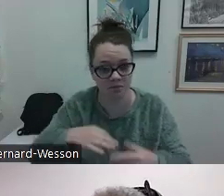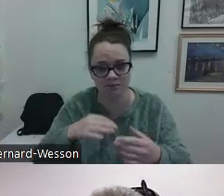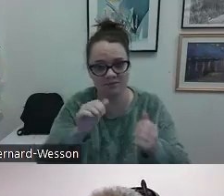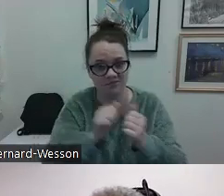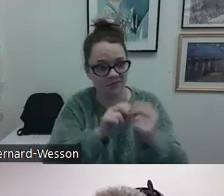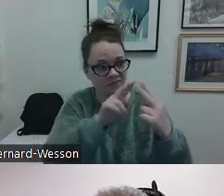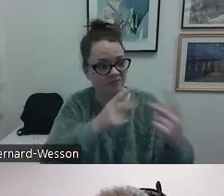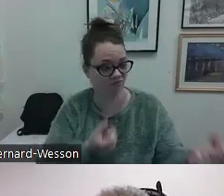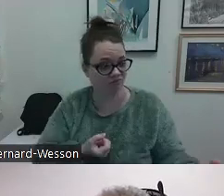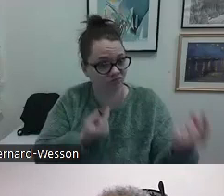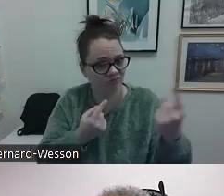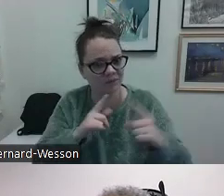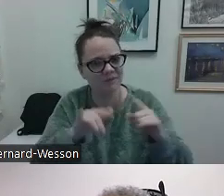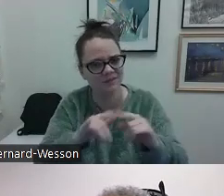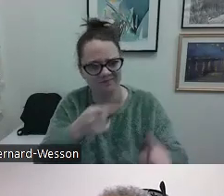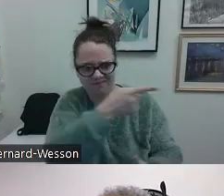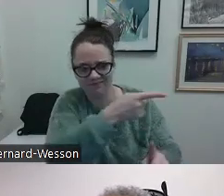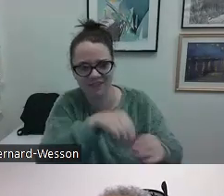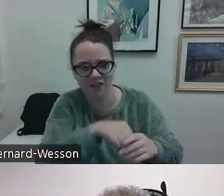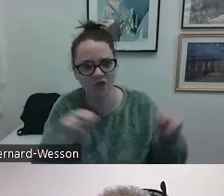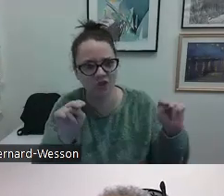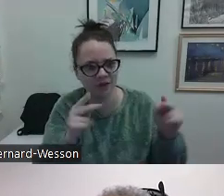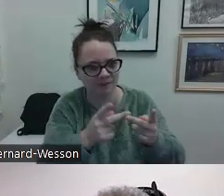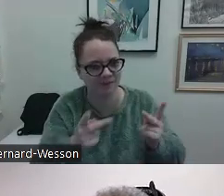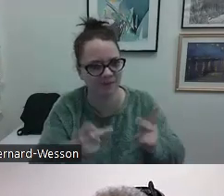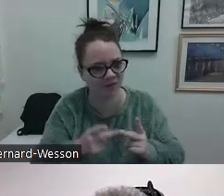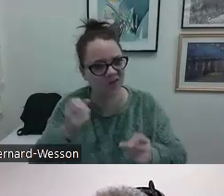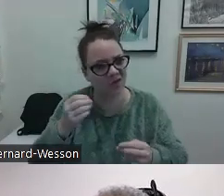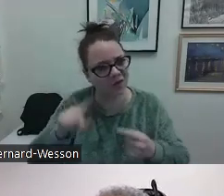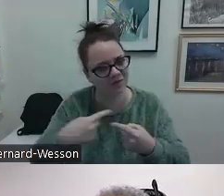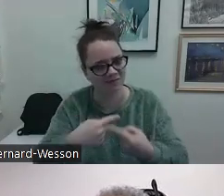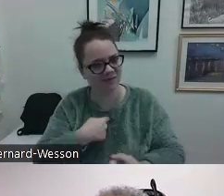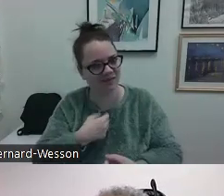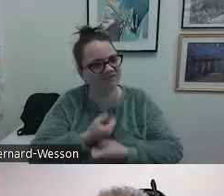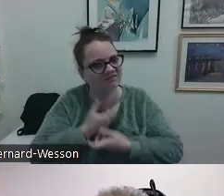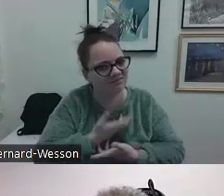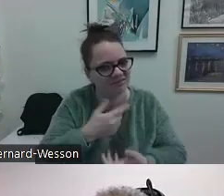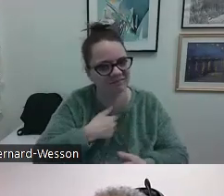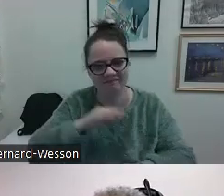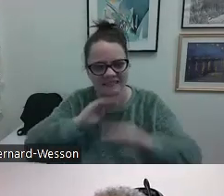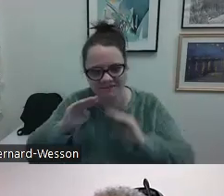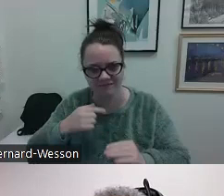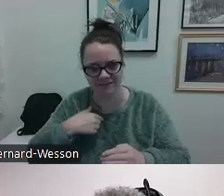One of the benefits with our pairs, we each were coming from a neutral place.